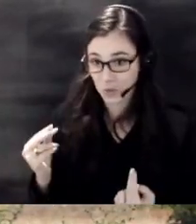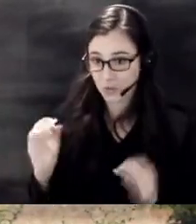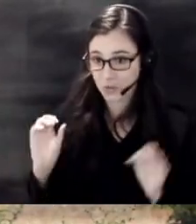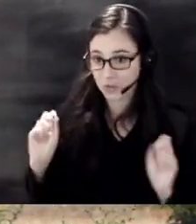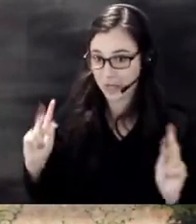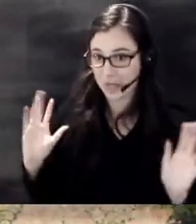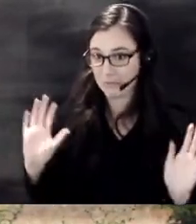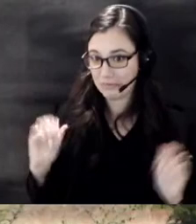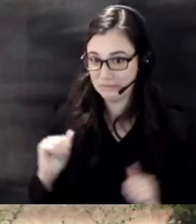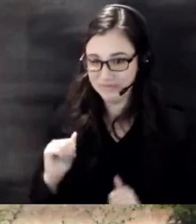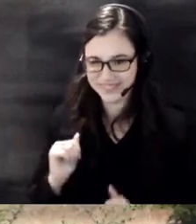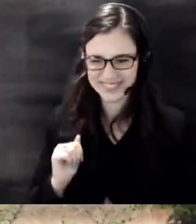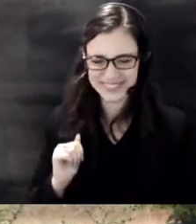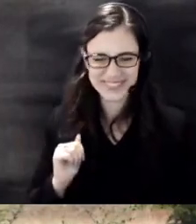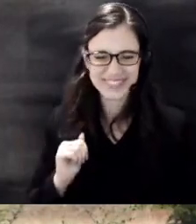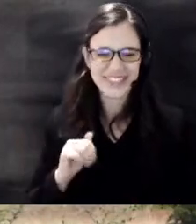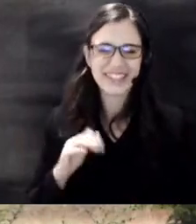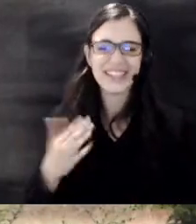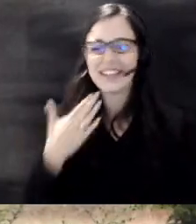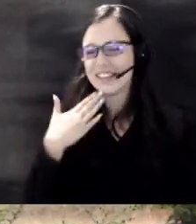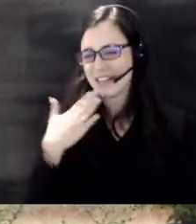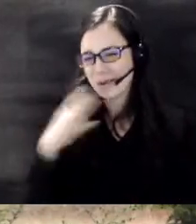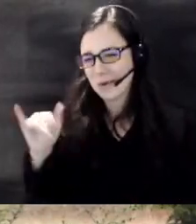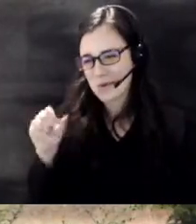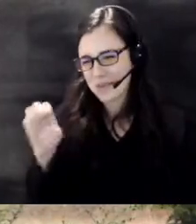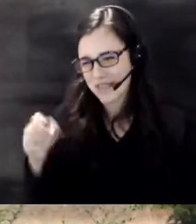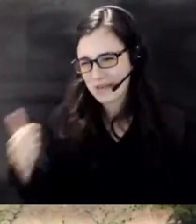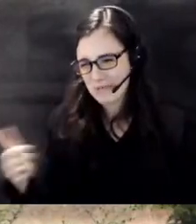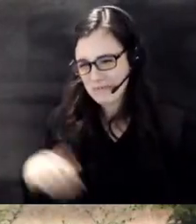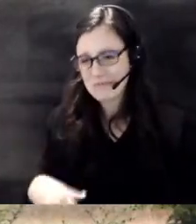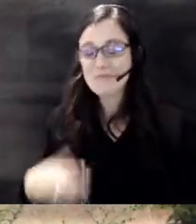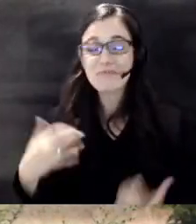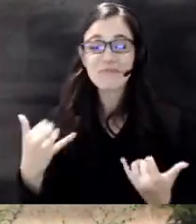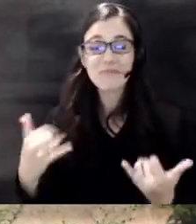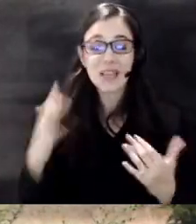so next uh thank you Jose uh so with that we're going to talk about indigenous people's